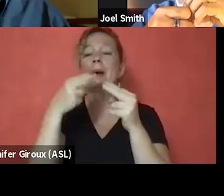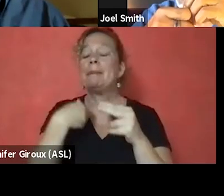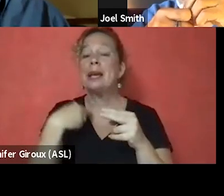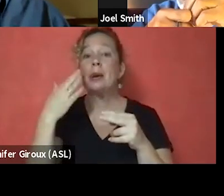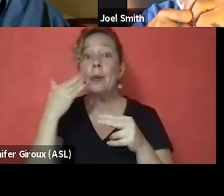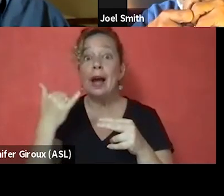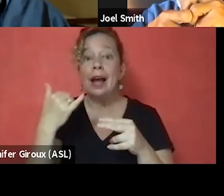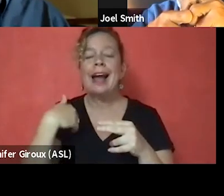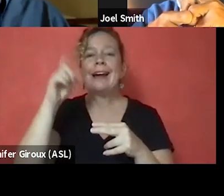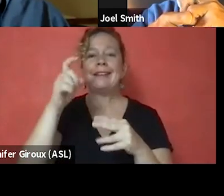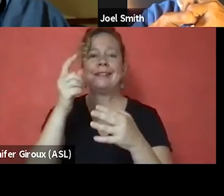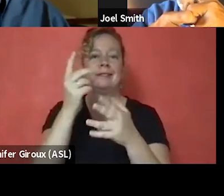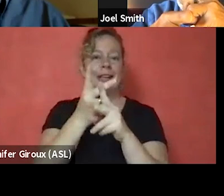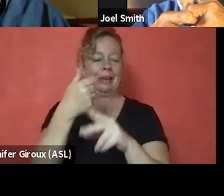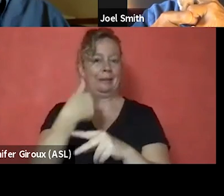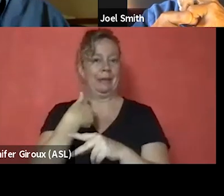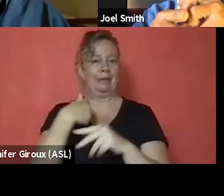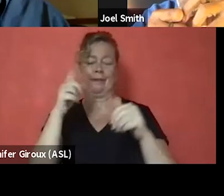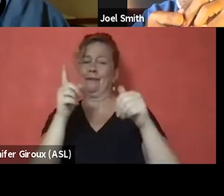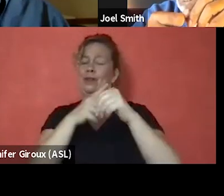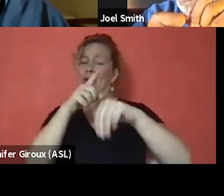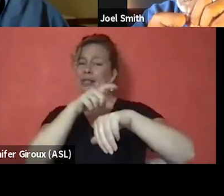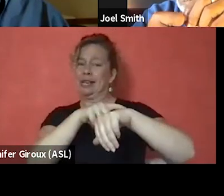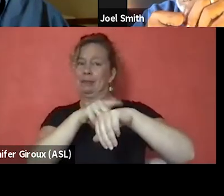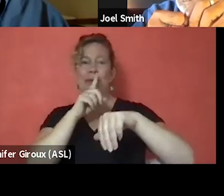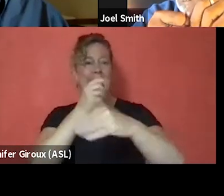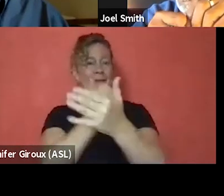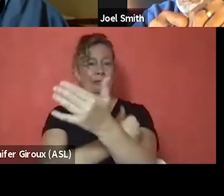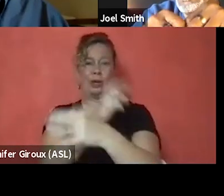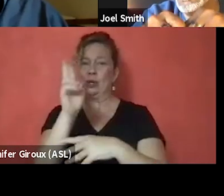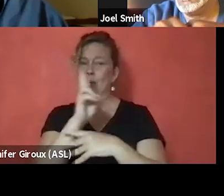That was one of the first times really, substance use is all about you,